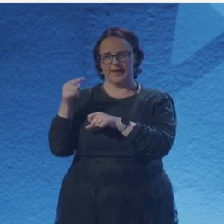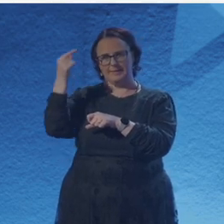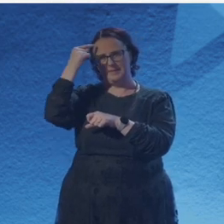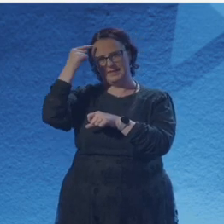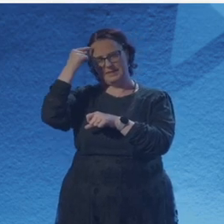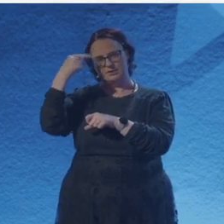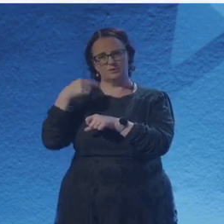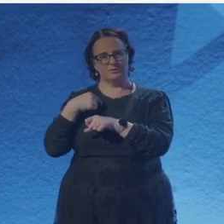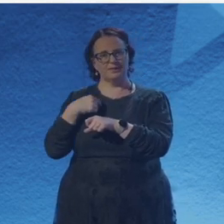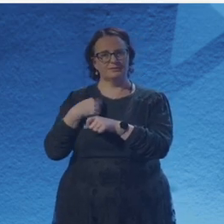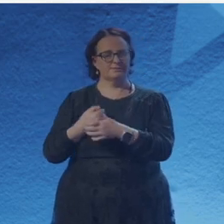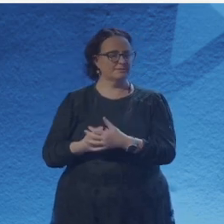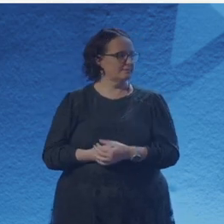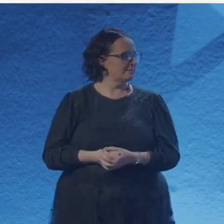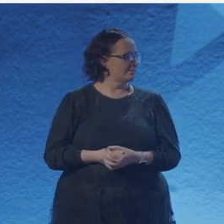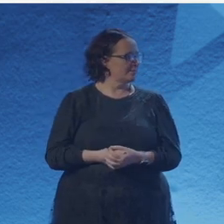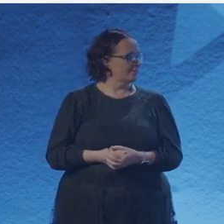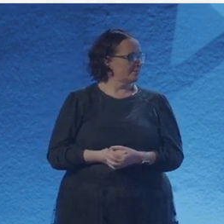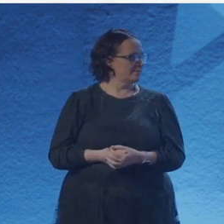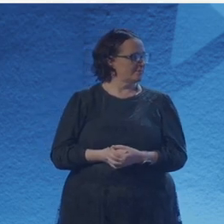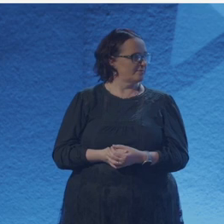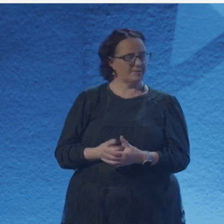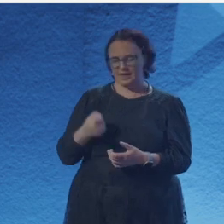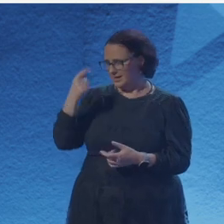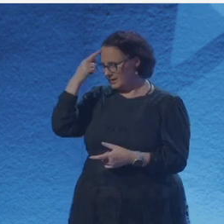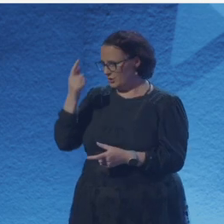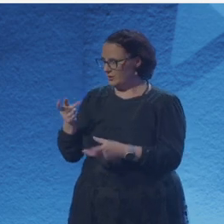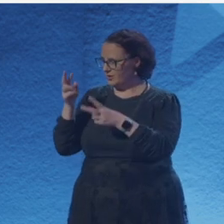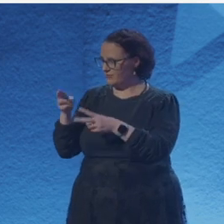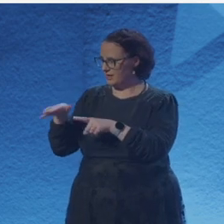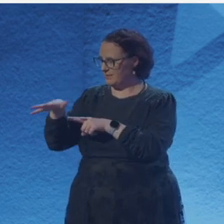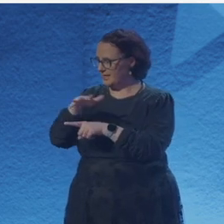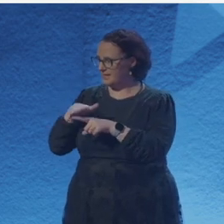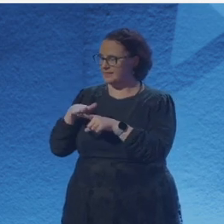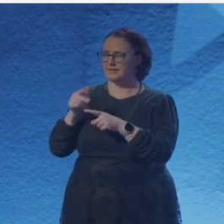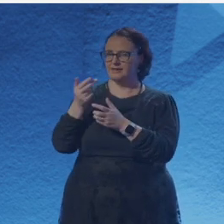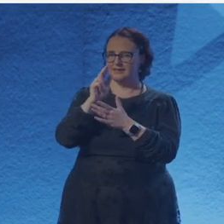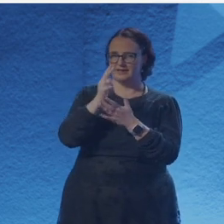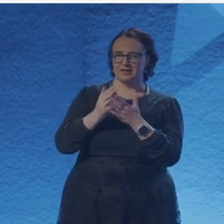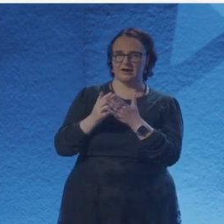And so I think yeah, that kind of led me when Fiona was talking about looking for artists to speak to.